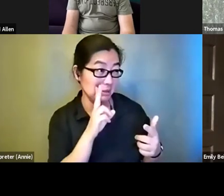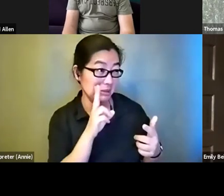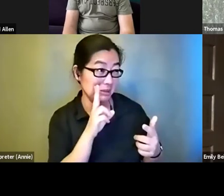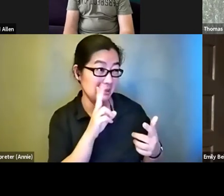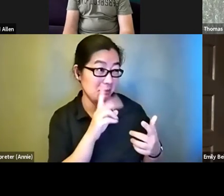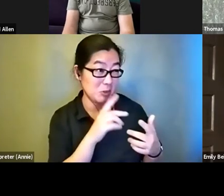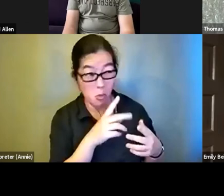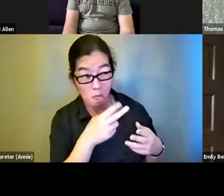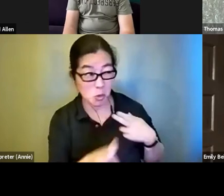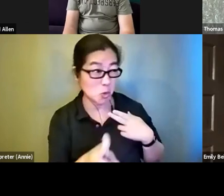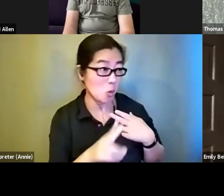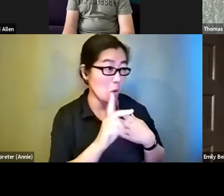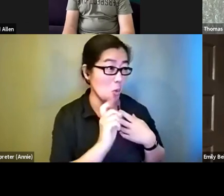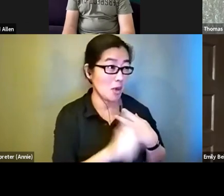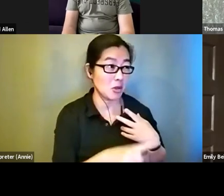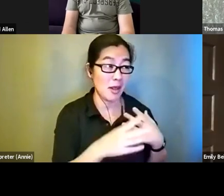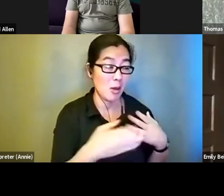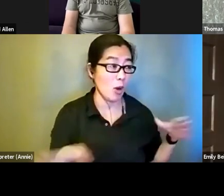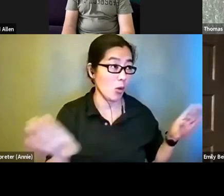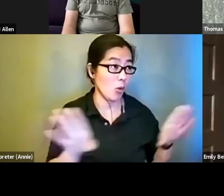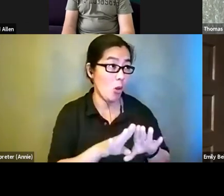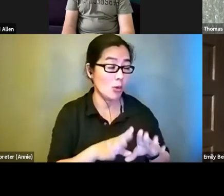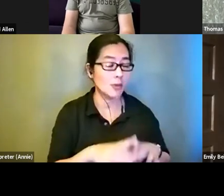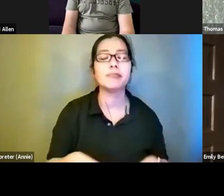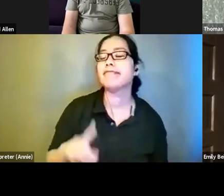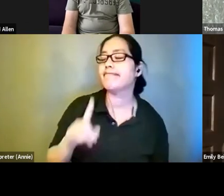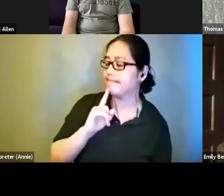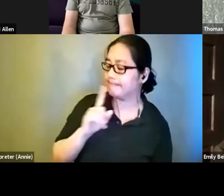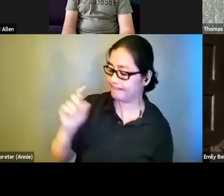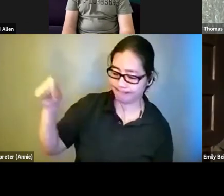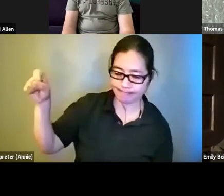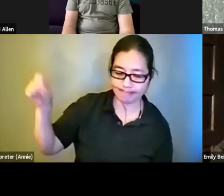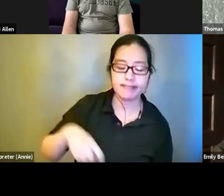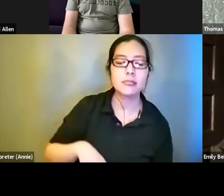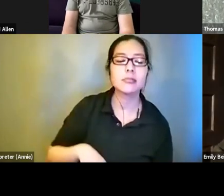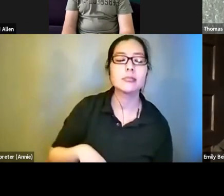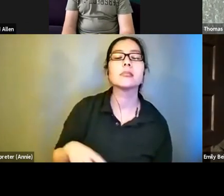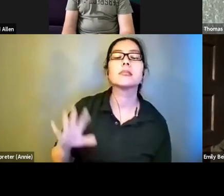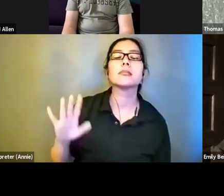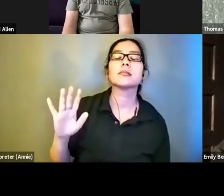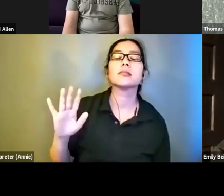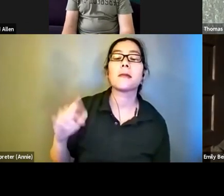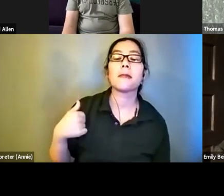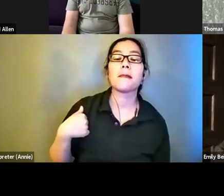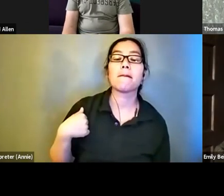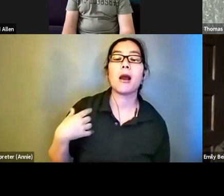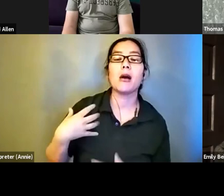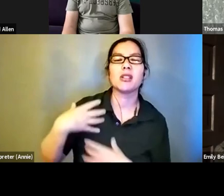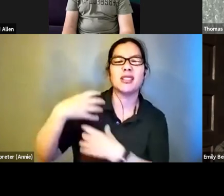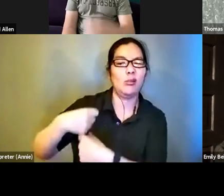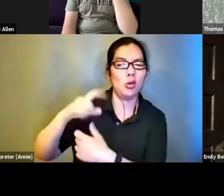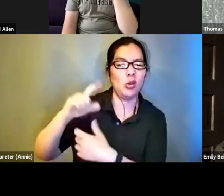can close it out. Emily Beitiks: Sure. Sounds good. I'll summarize it. How do we feel about